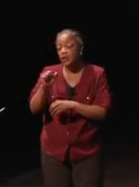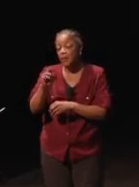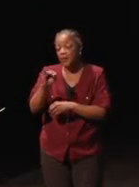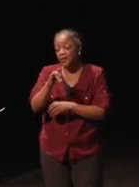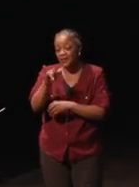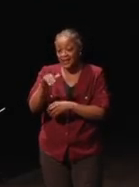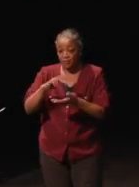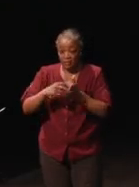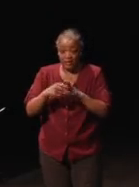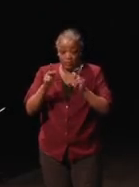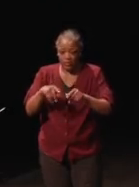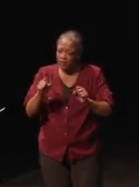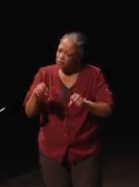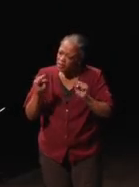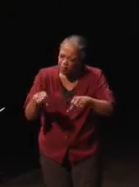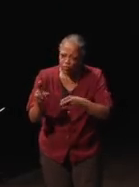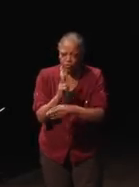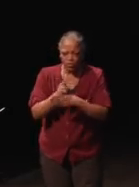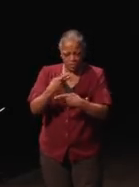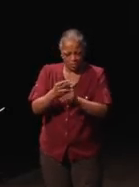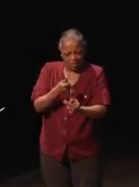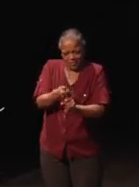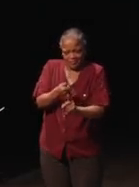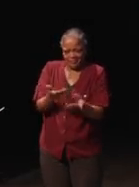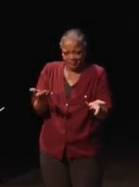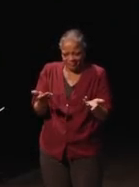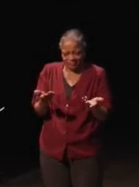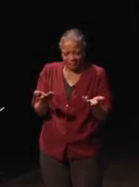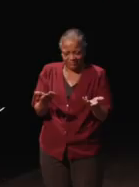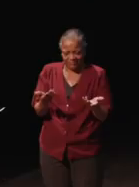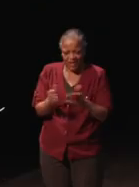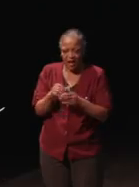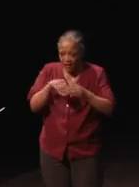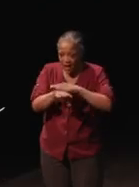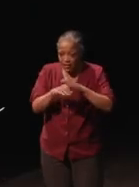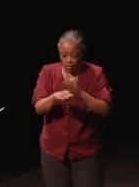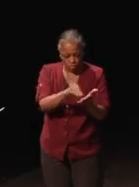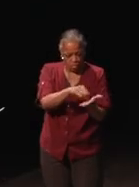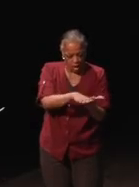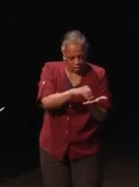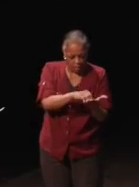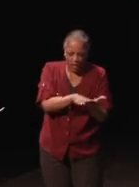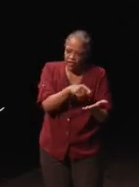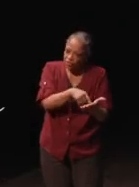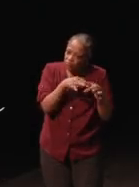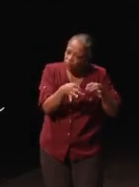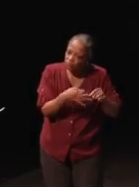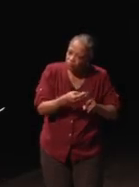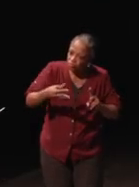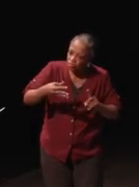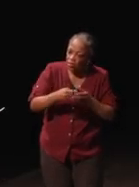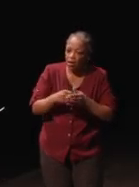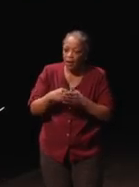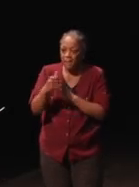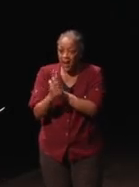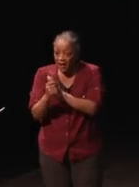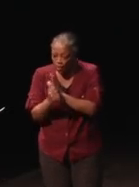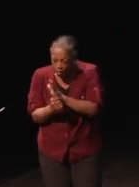a person has to be able to use the product. They have to have access to documentation, product manuals, instructions,